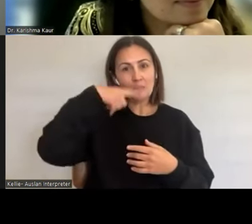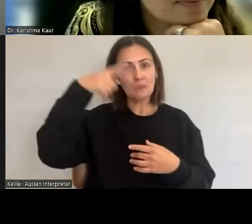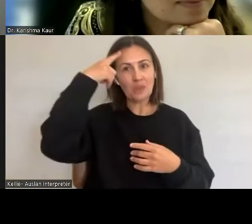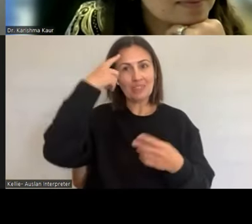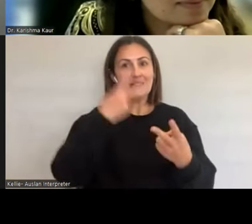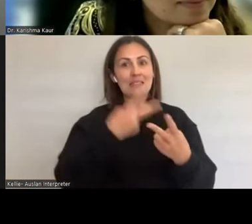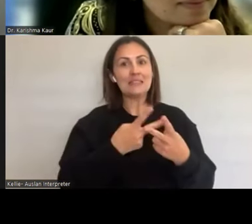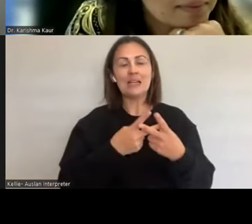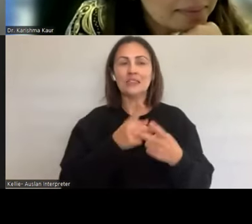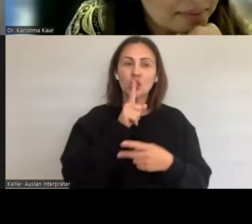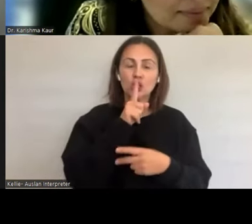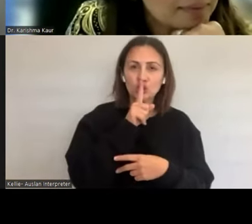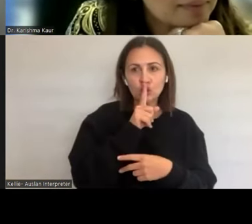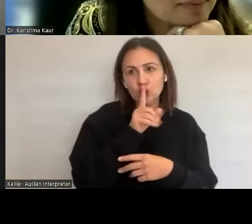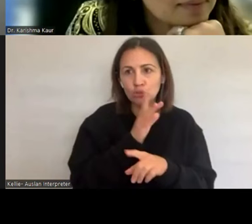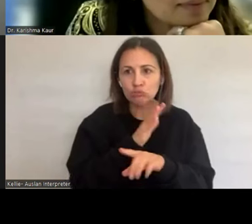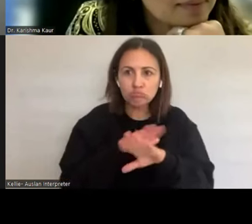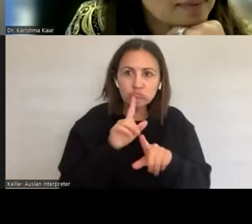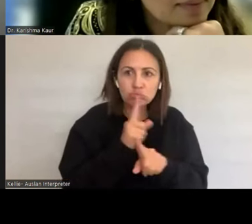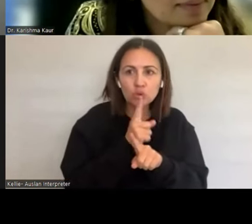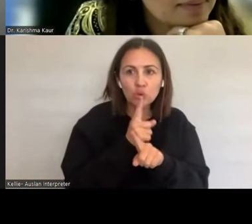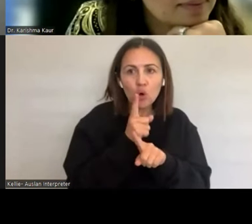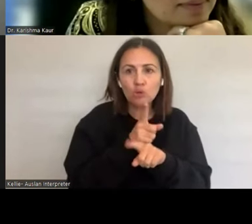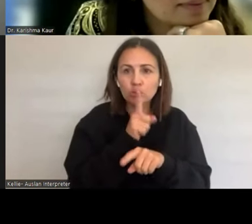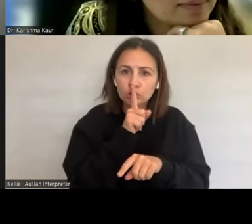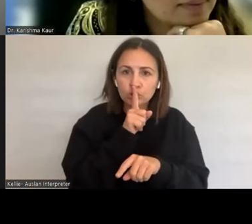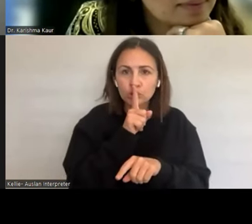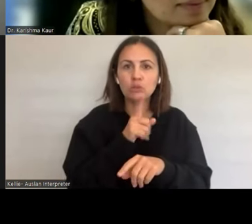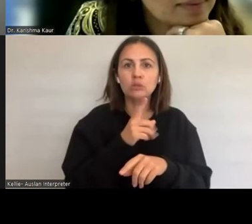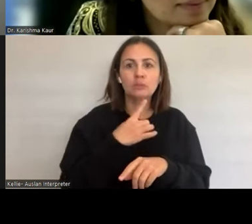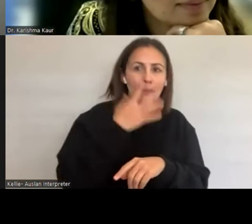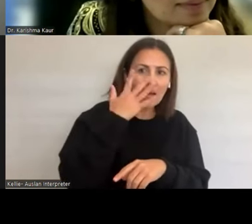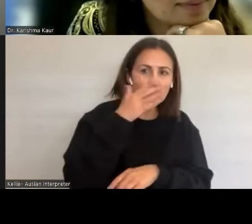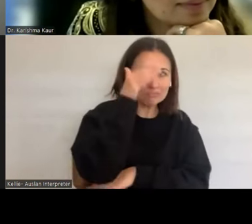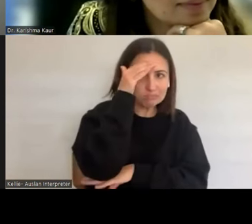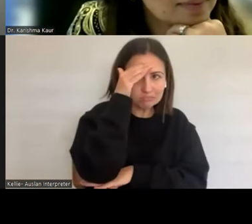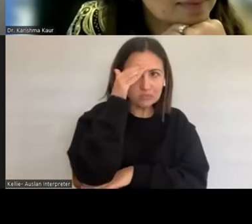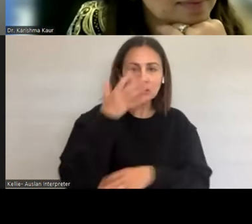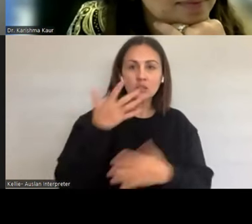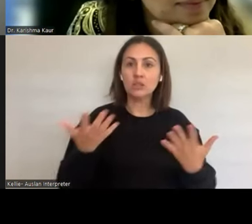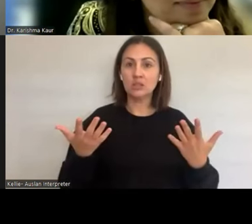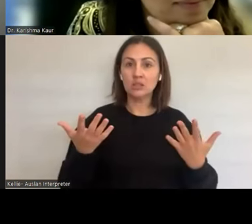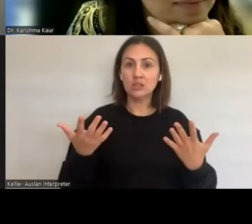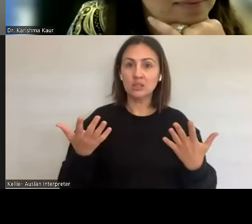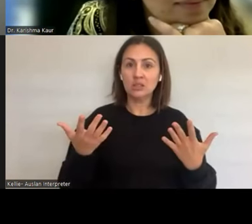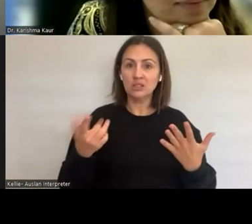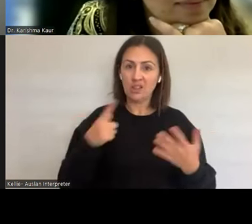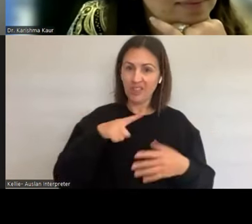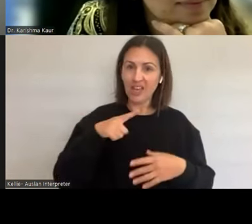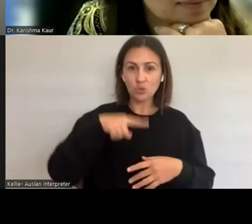pleasure.And so it is a significant barrier in accessing sexual reproductive health services for